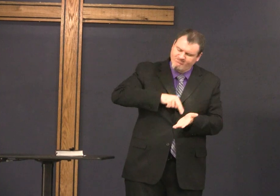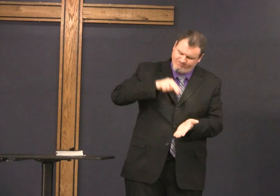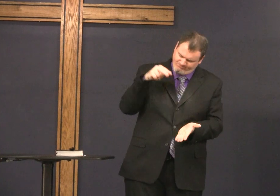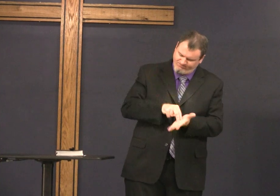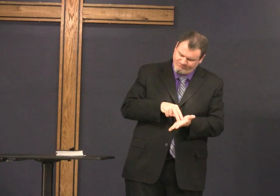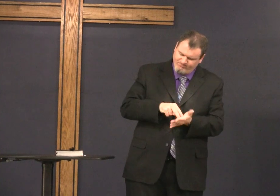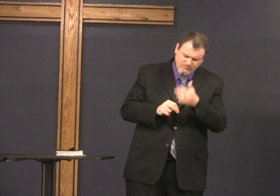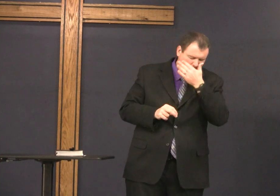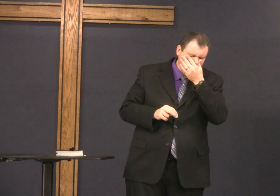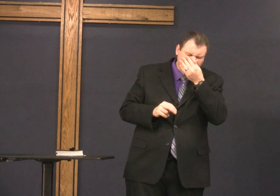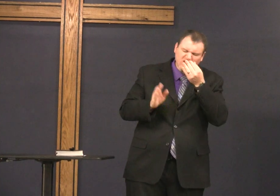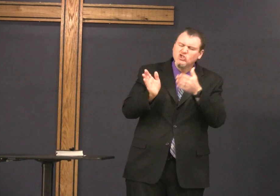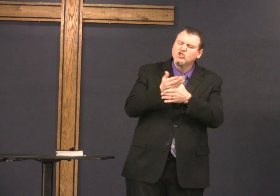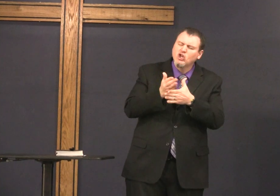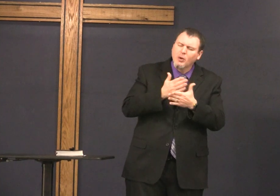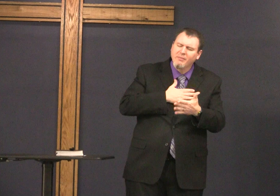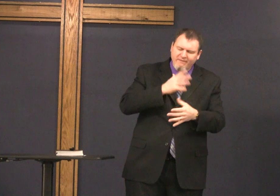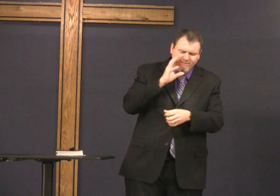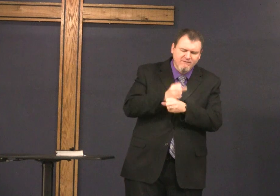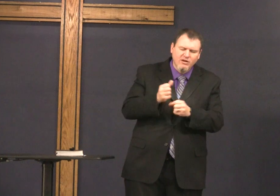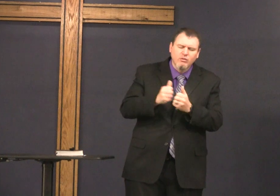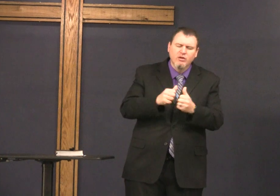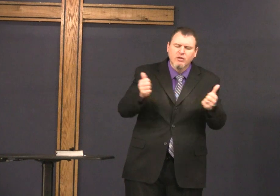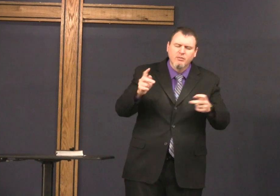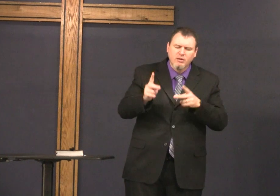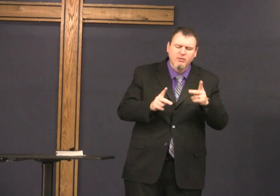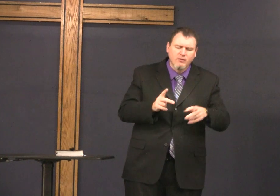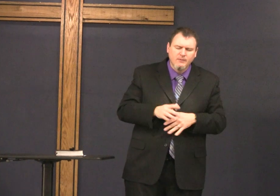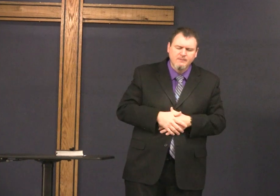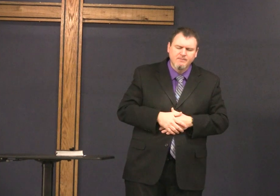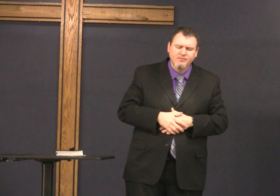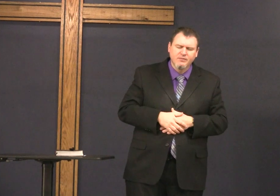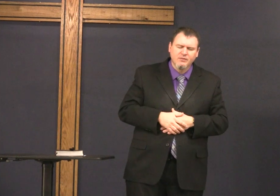we can do that we can stand firm and share our faith with other people